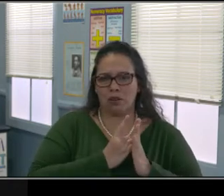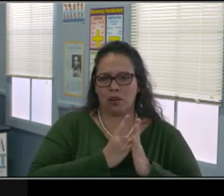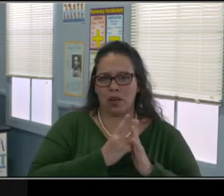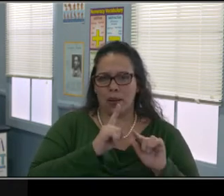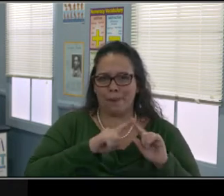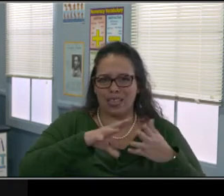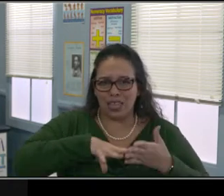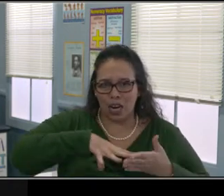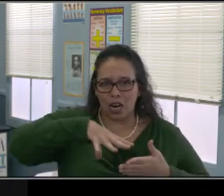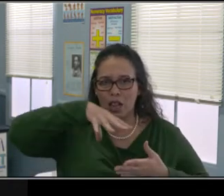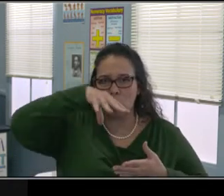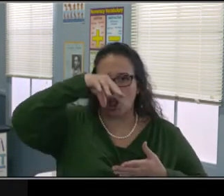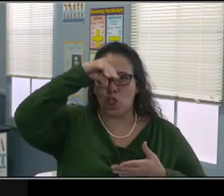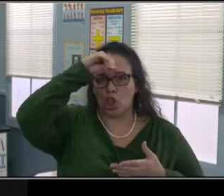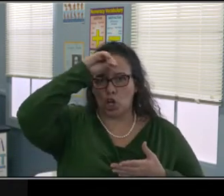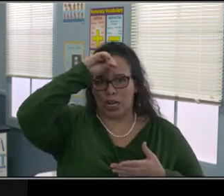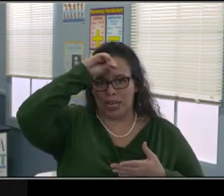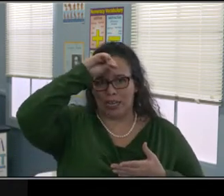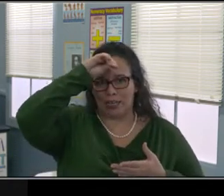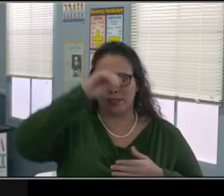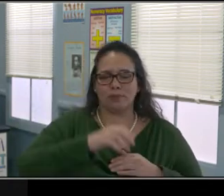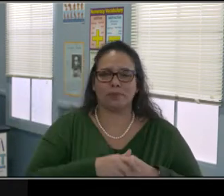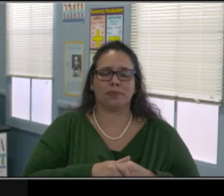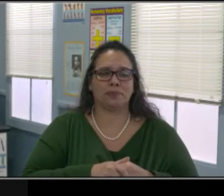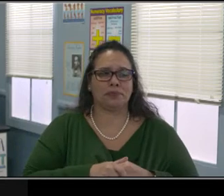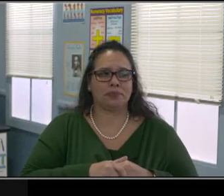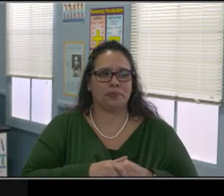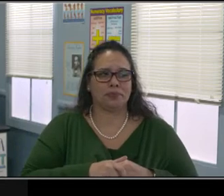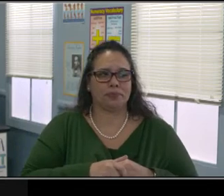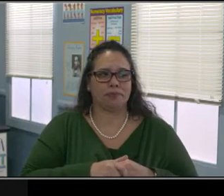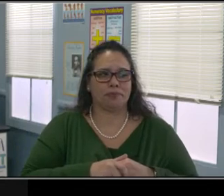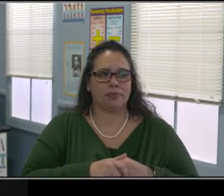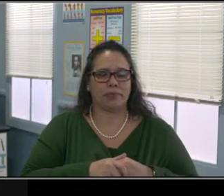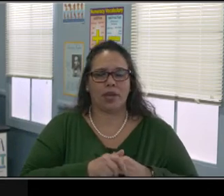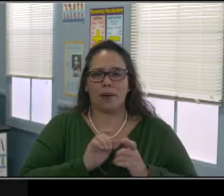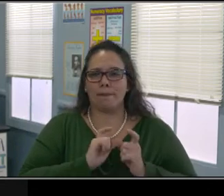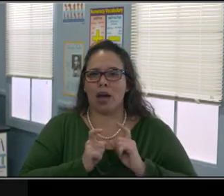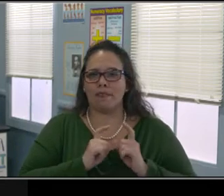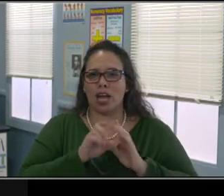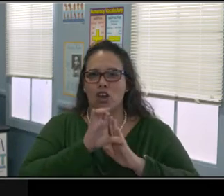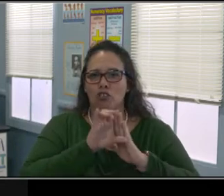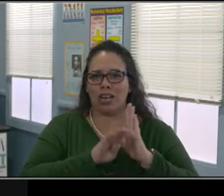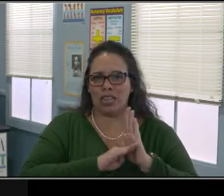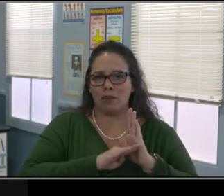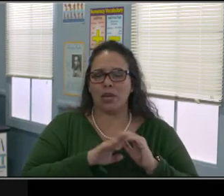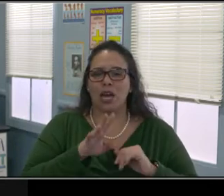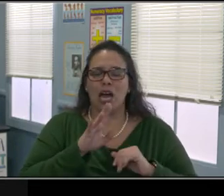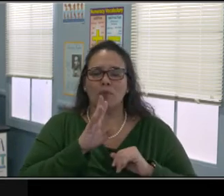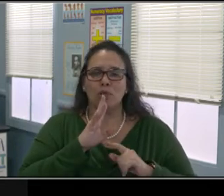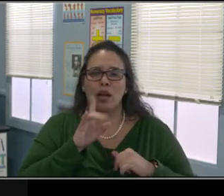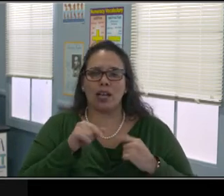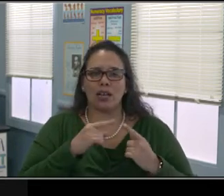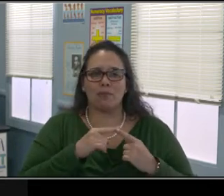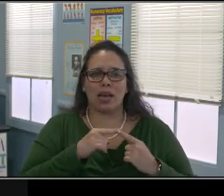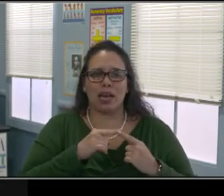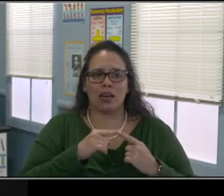and everything is meant to help parents and educators alike but it's a little bit confusing as to how